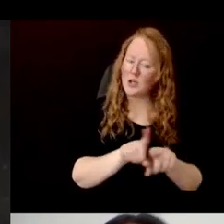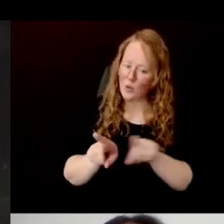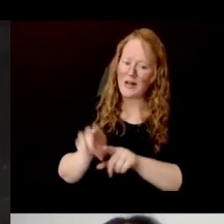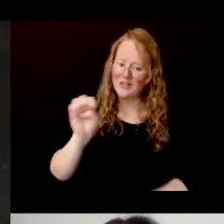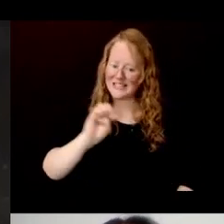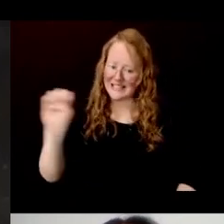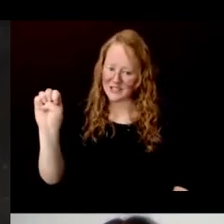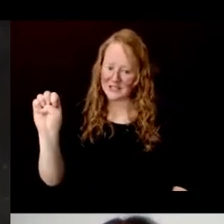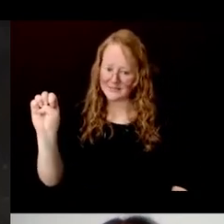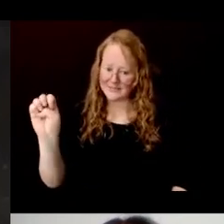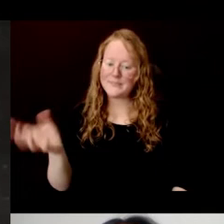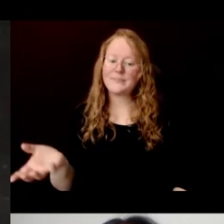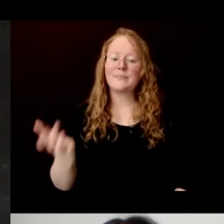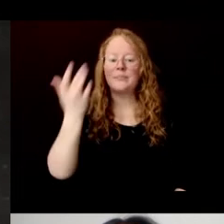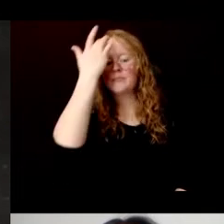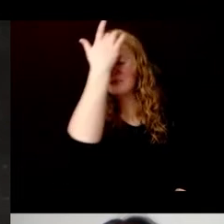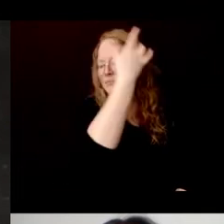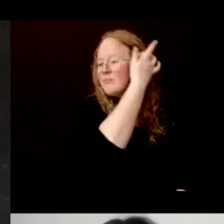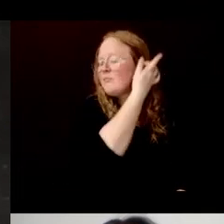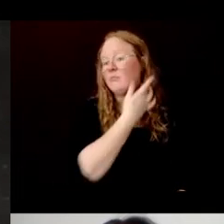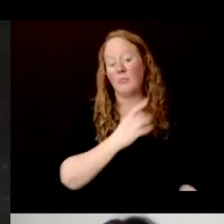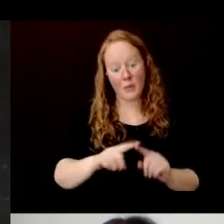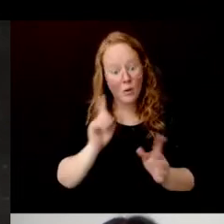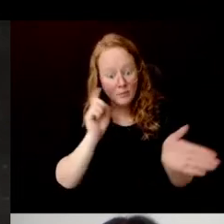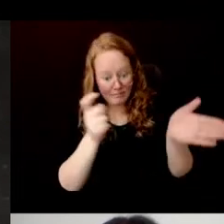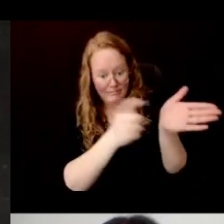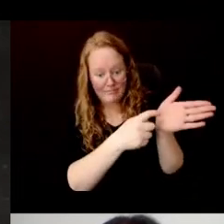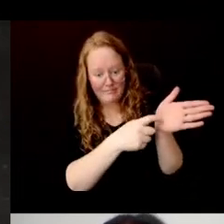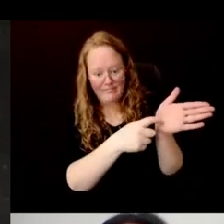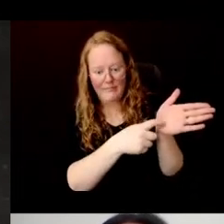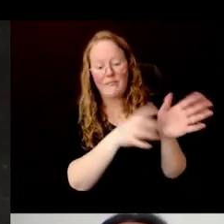I want to point to the tradition of making Amate in Mexico.